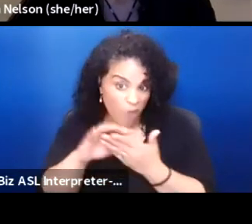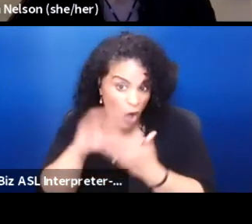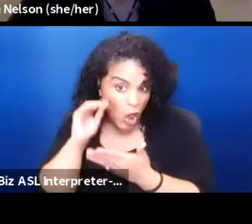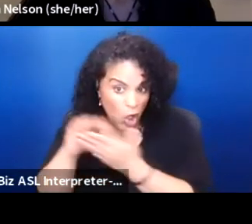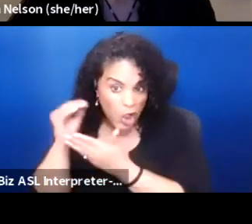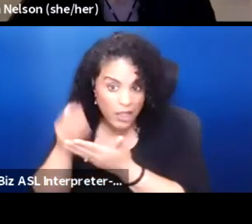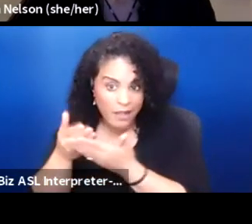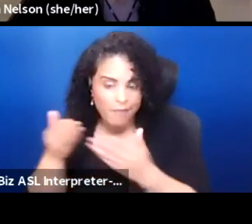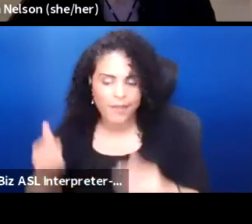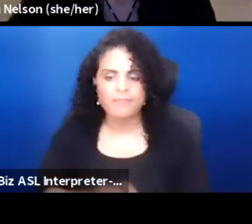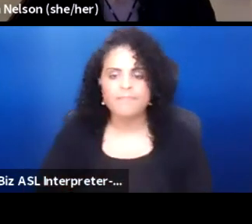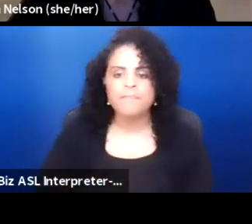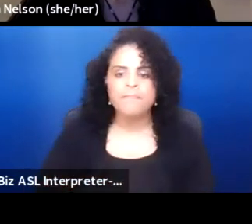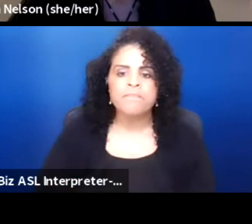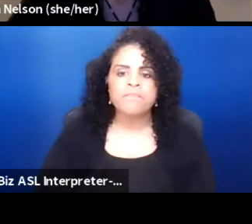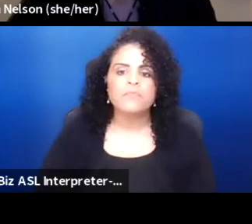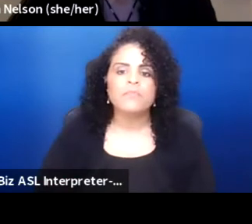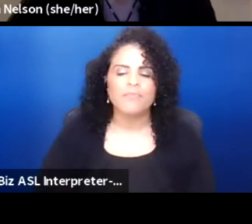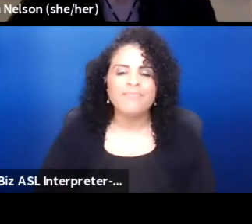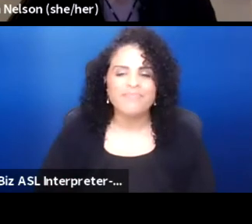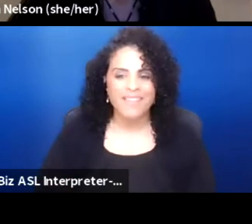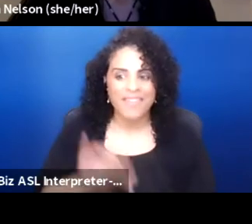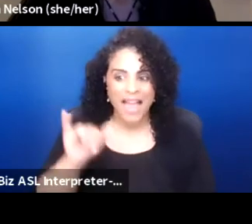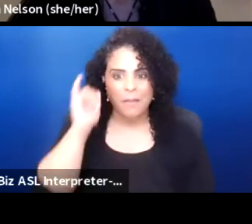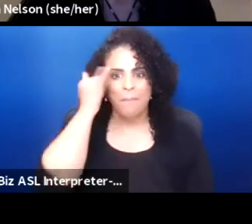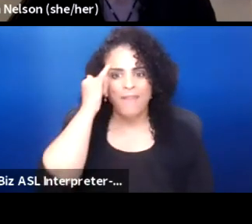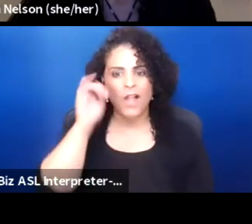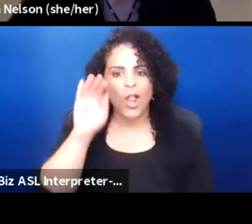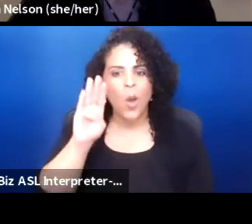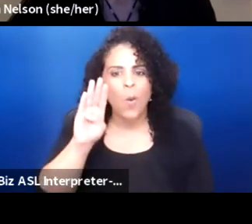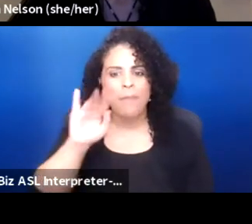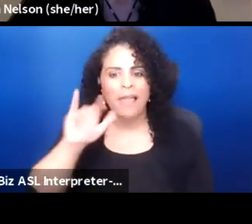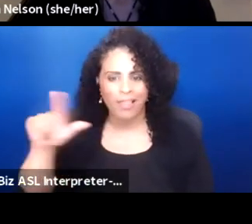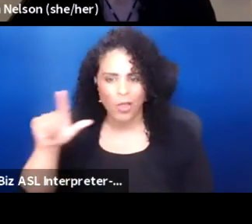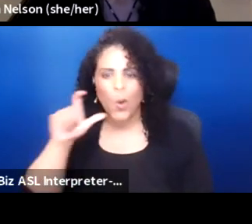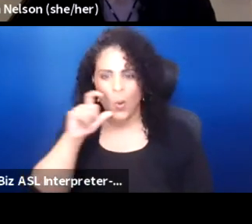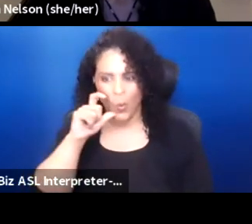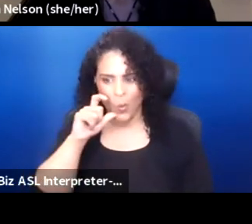So it was Buffalo Bill who co-opted that idea